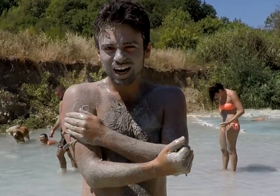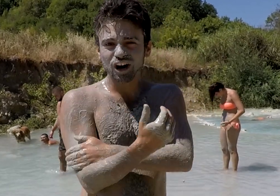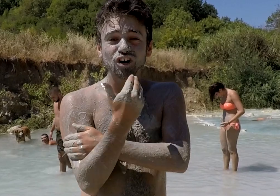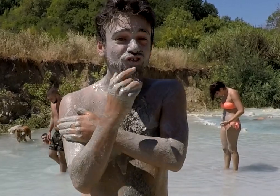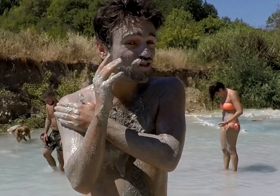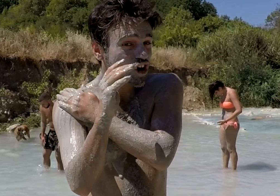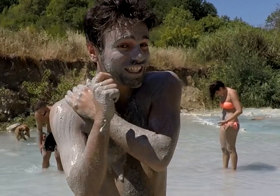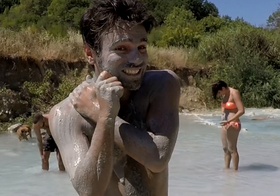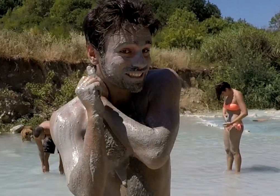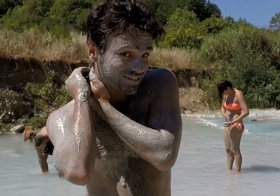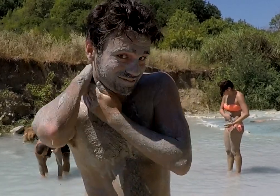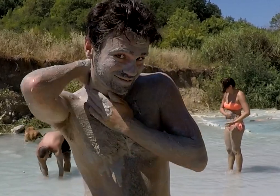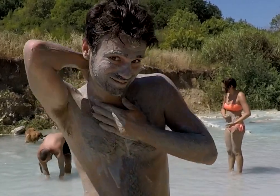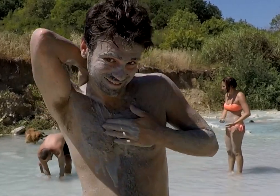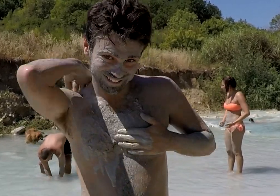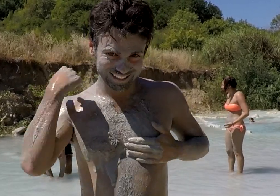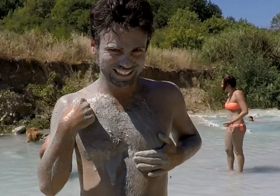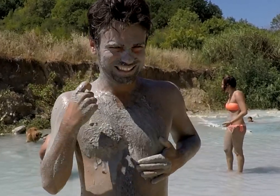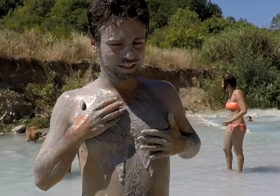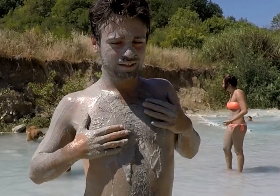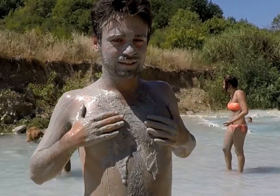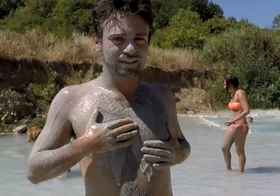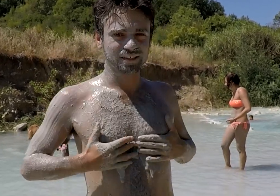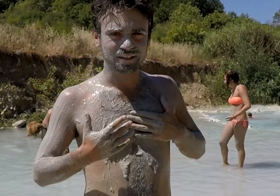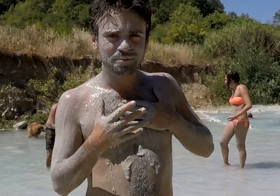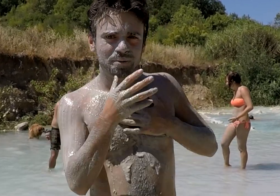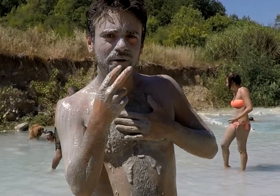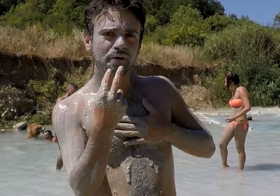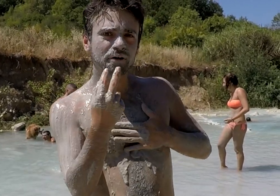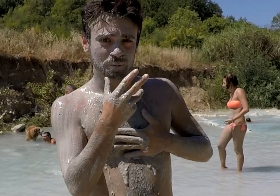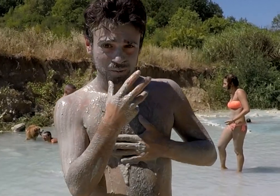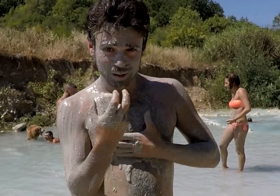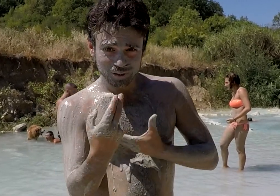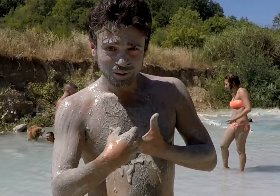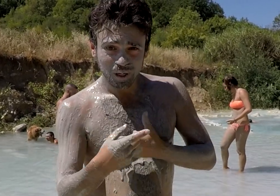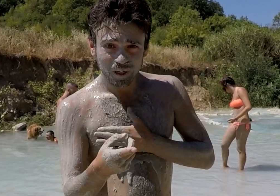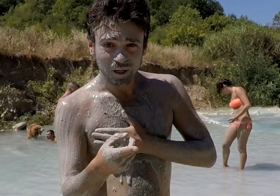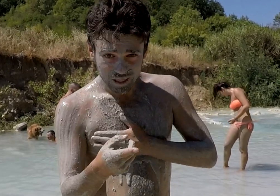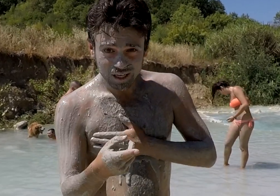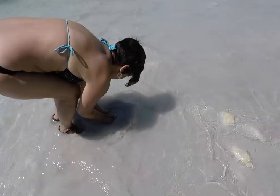It's good for your skin. I need some muds! Apparently, my mother has been watching me. Do you want to come and try?